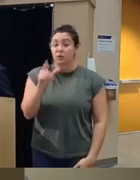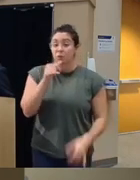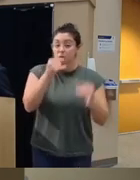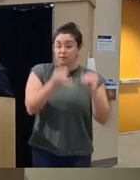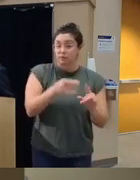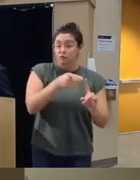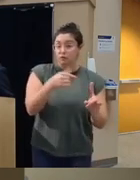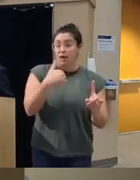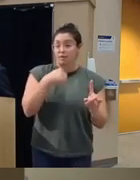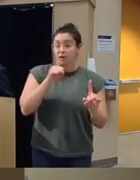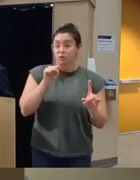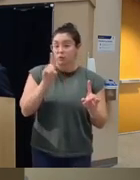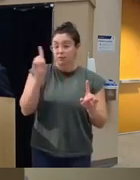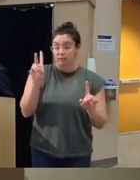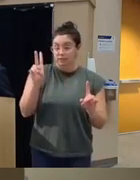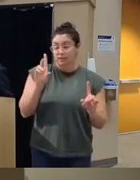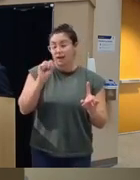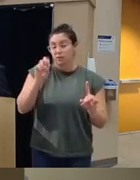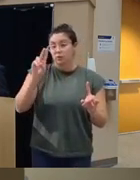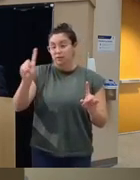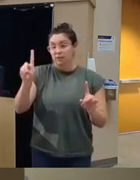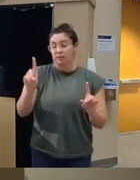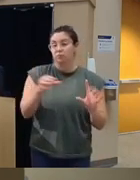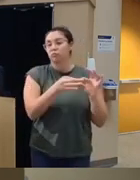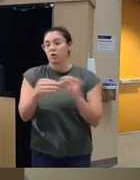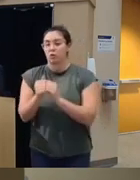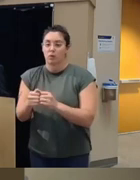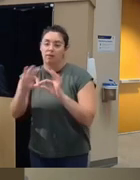Family Violence so if you were to go into an outpatient so these these Publications came